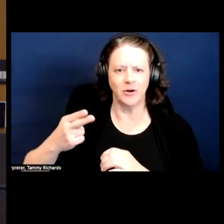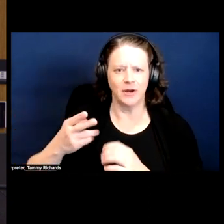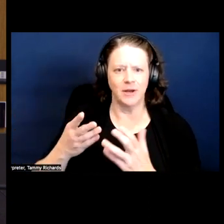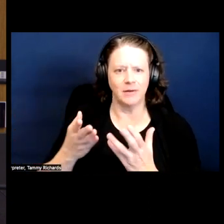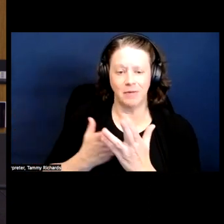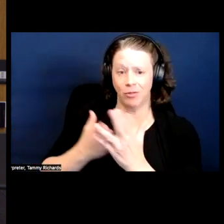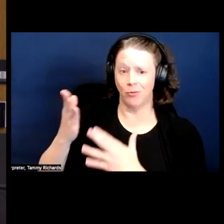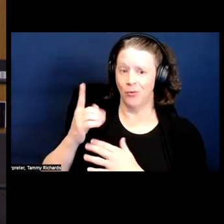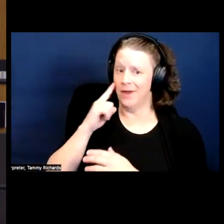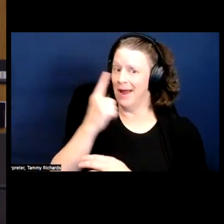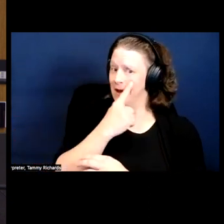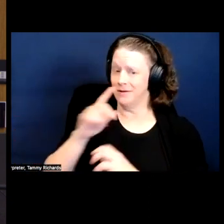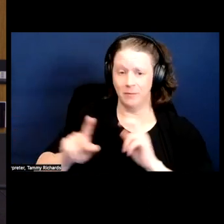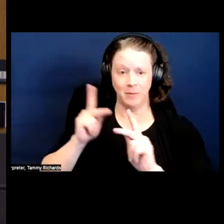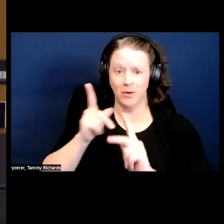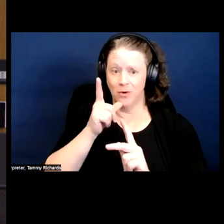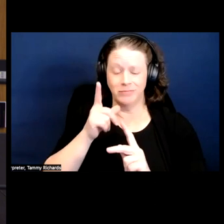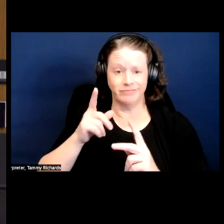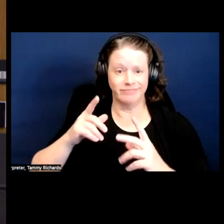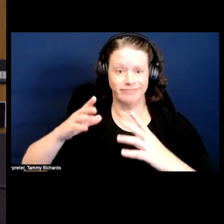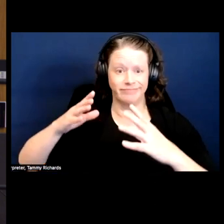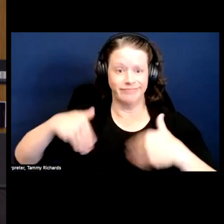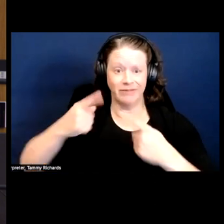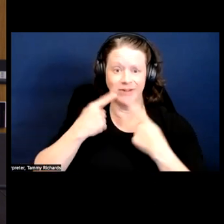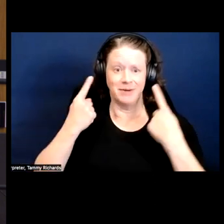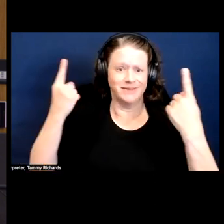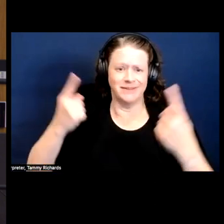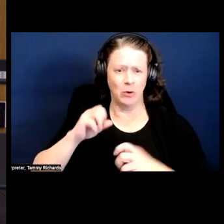in some cases figures that have not gotten a lot of attention in the past.